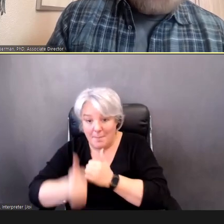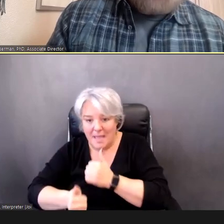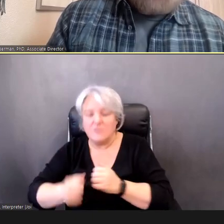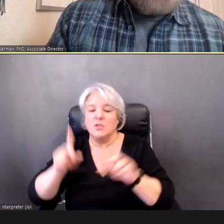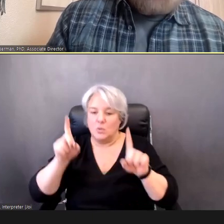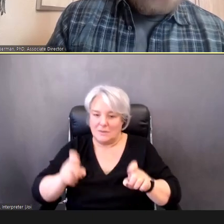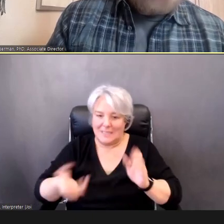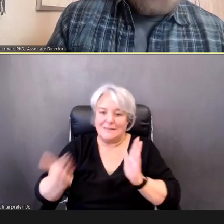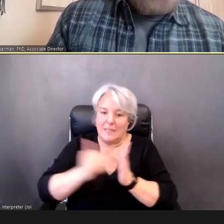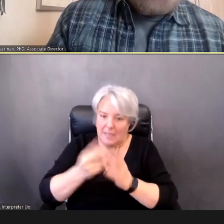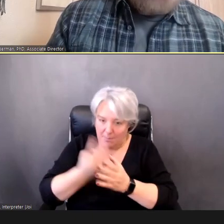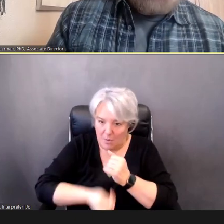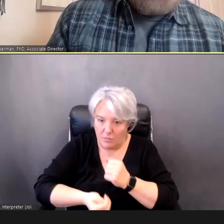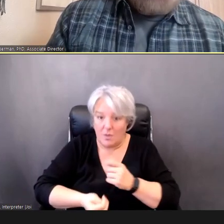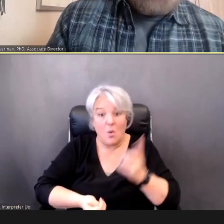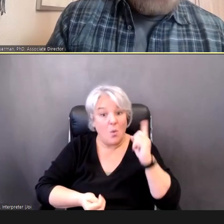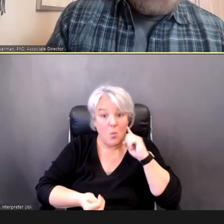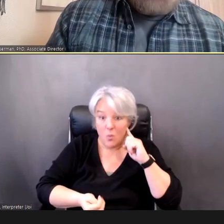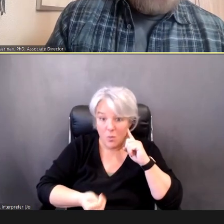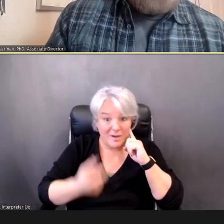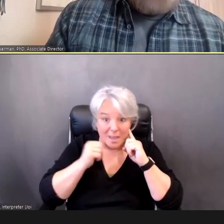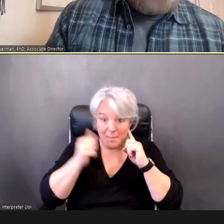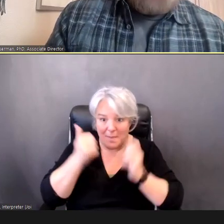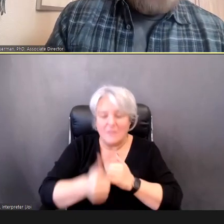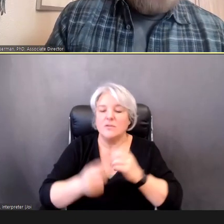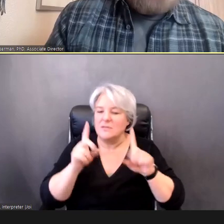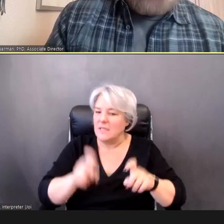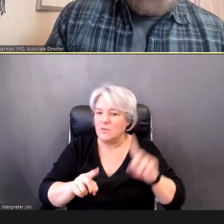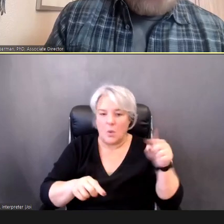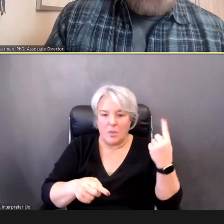(Animation plays on slide), .